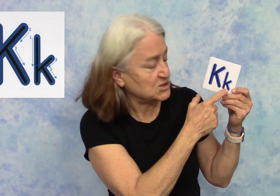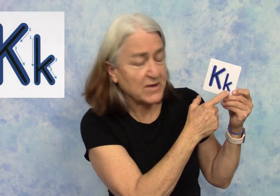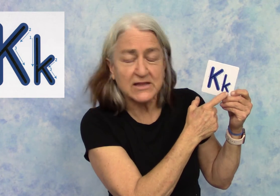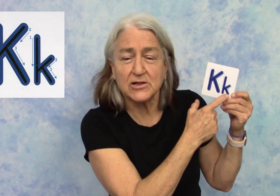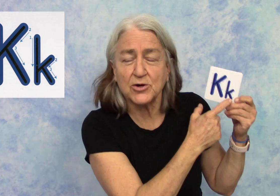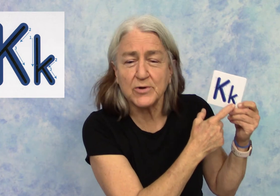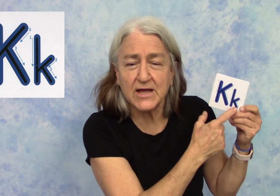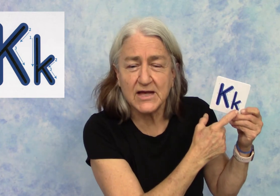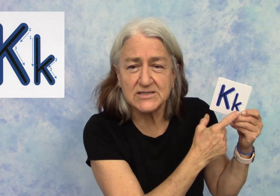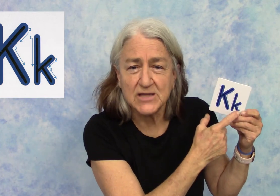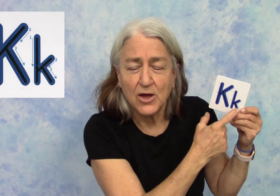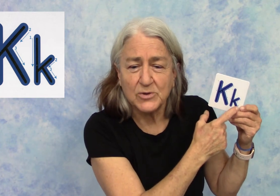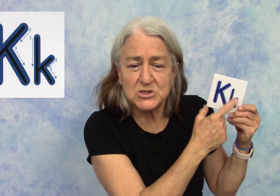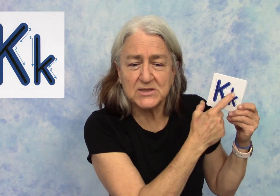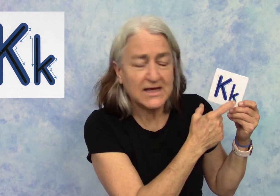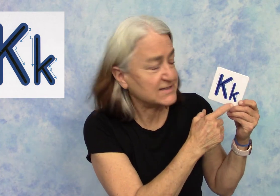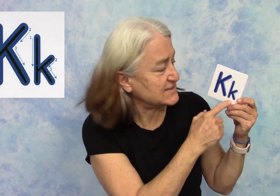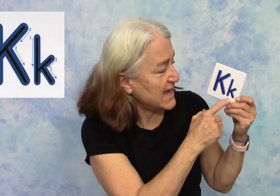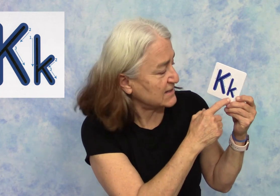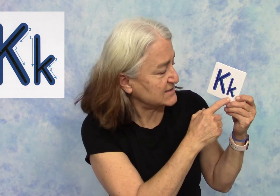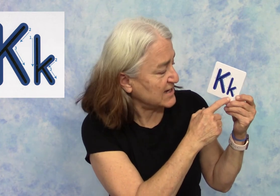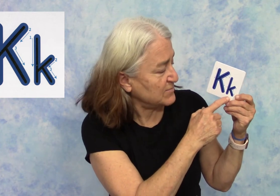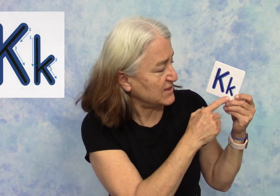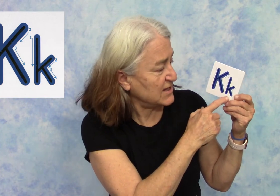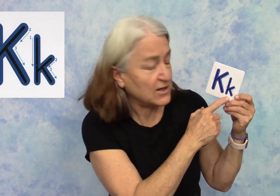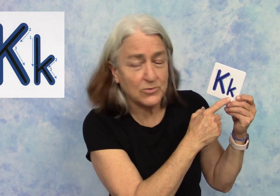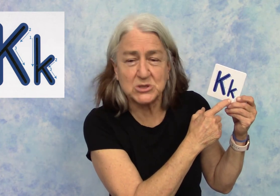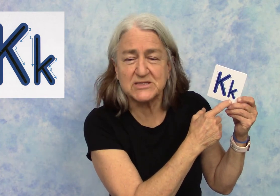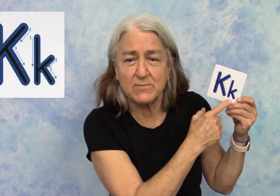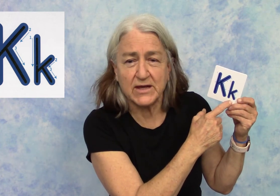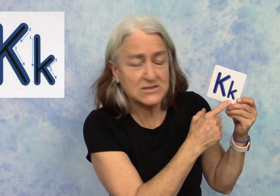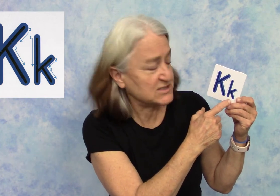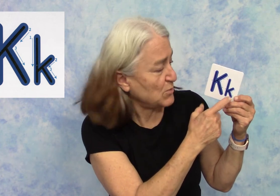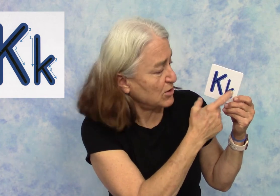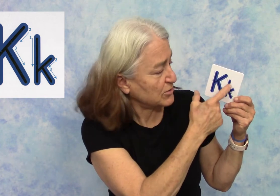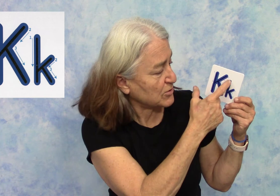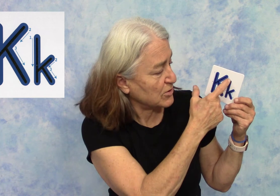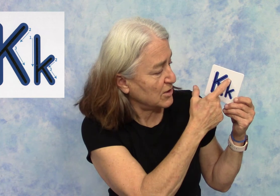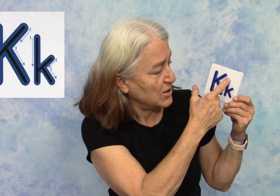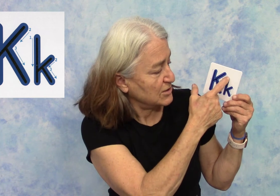To make the lower case, you do the exact same thing, we just make it smaller.